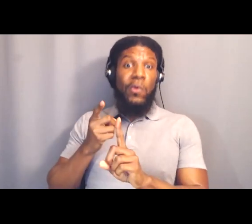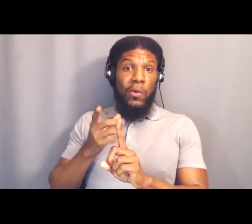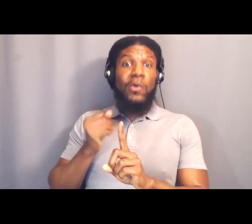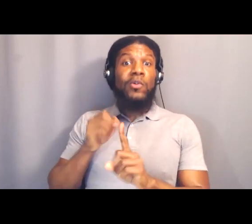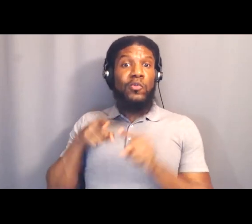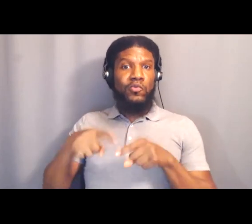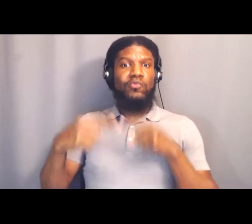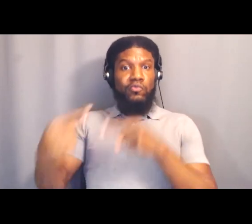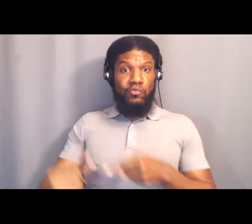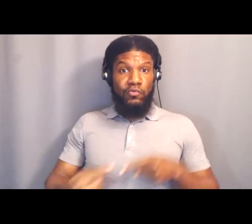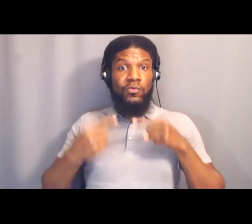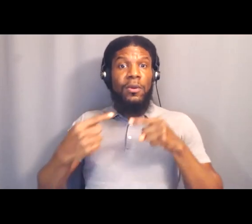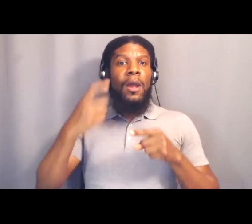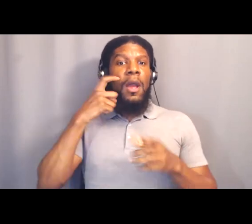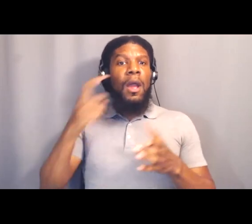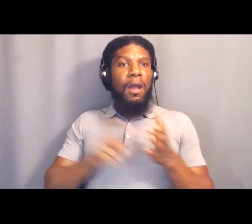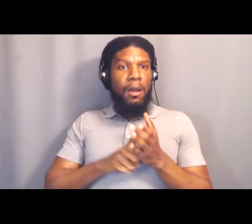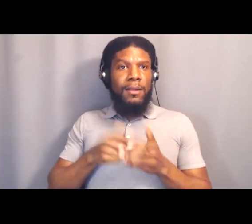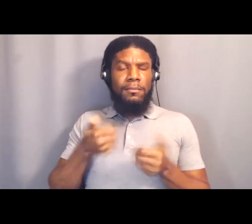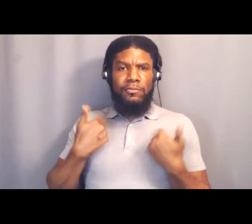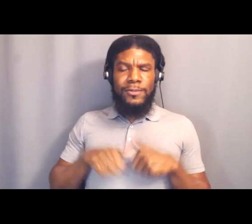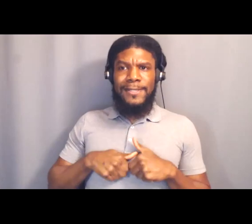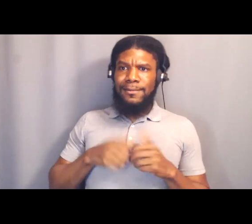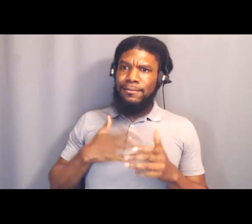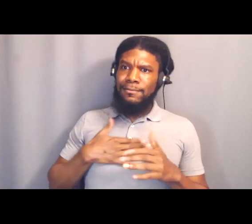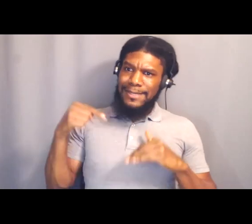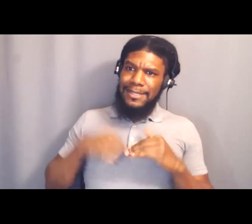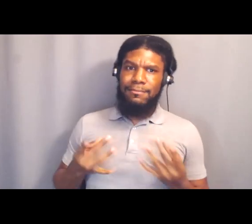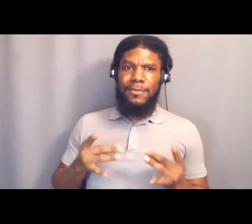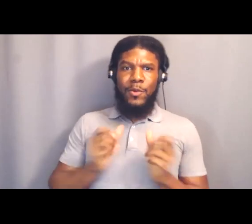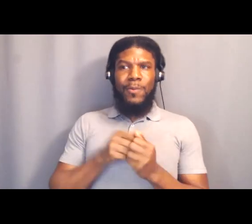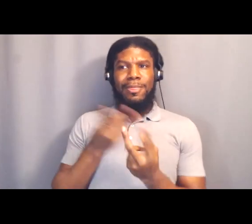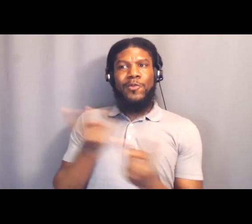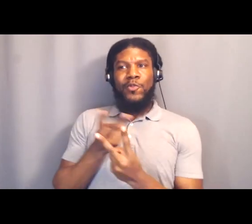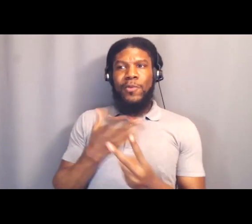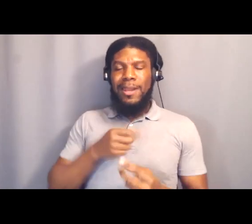to do my meditation with Deepak and Alicia Keys, and I'm grounding myself.